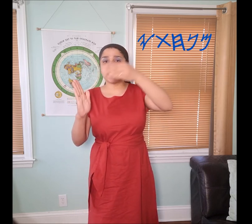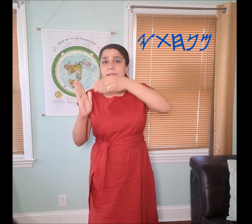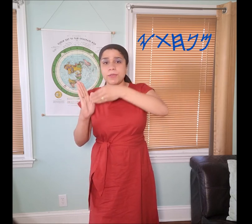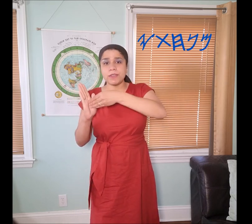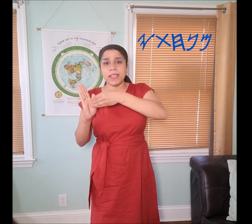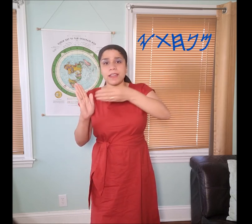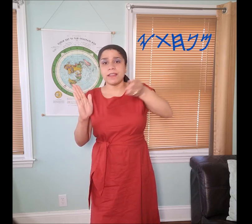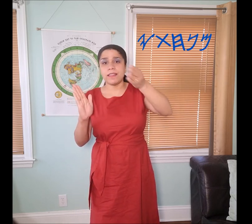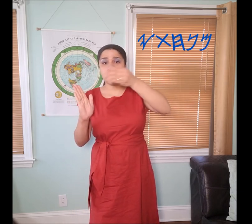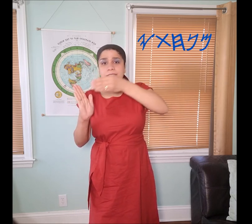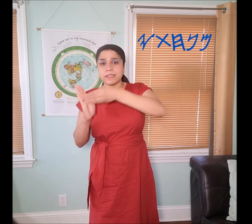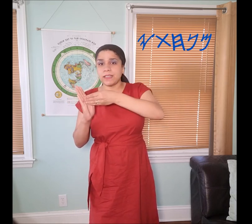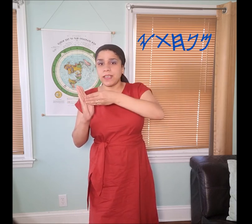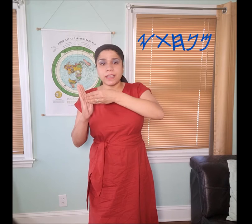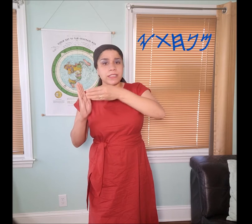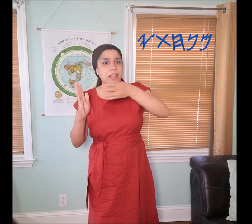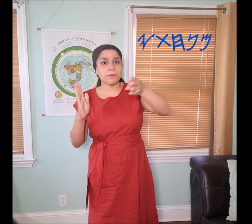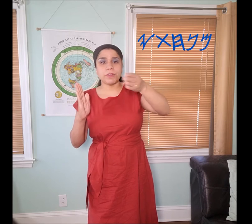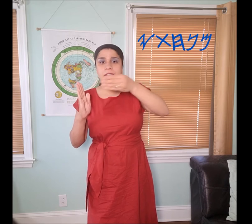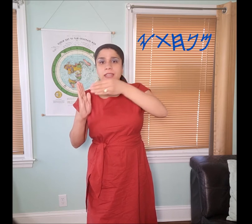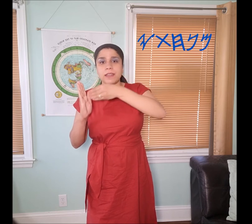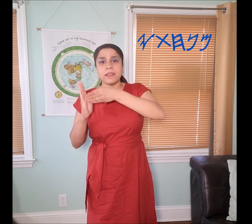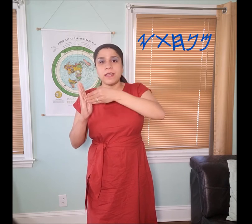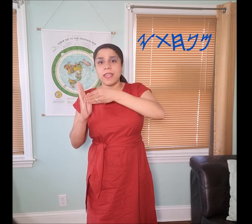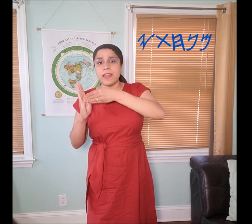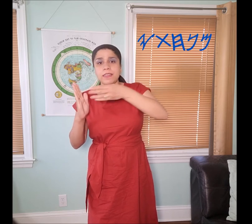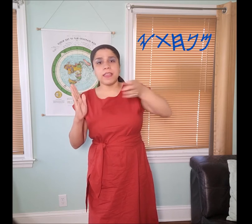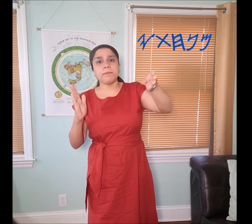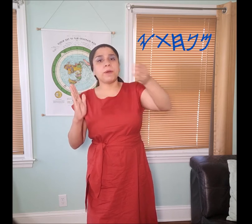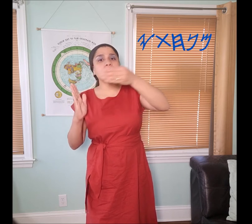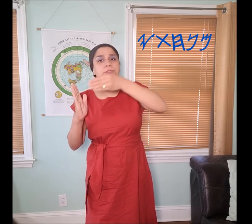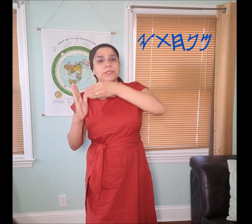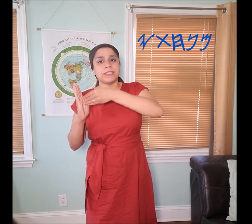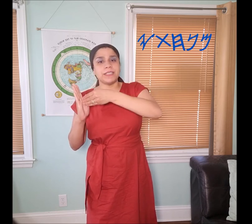communicating ...this (see hand sign). It's not communicating anything but what you see.